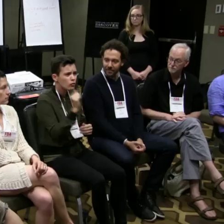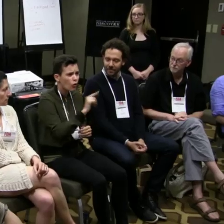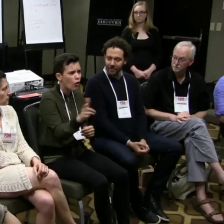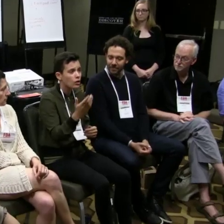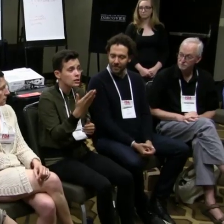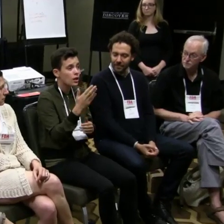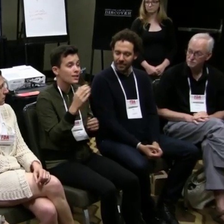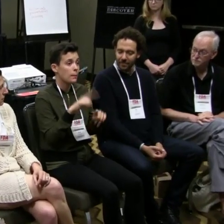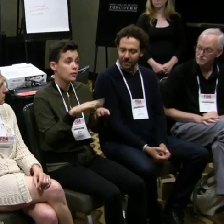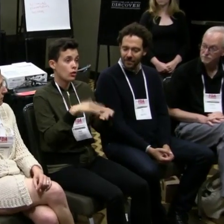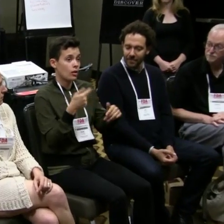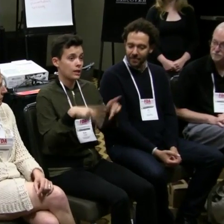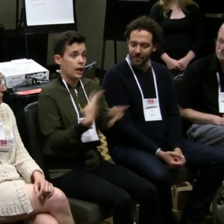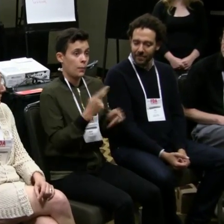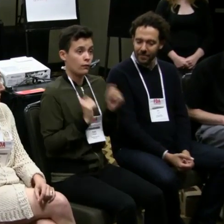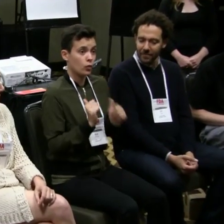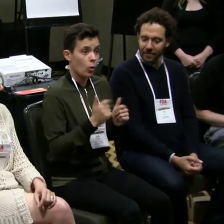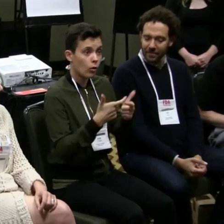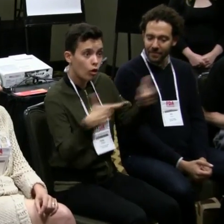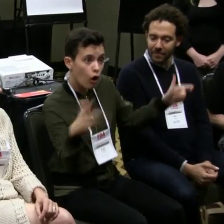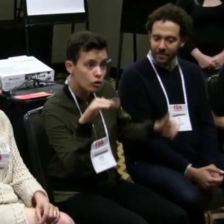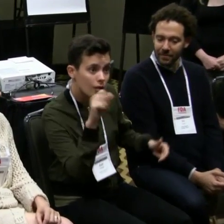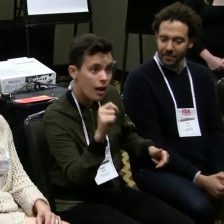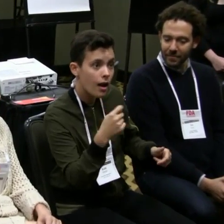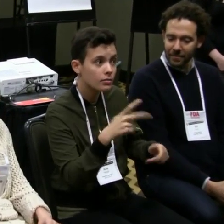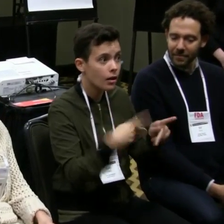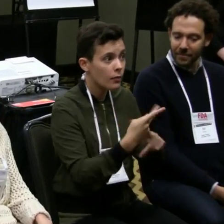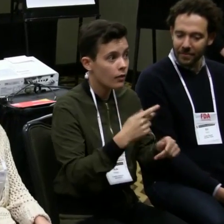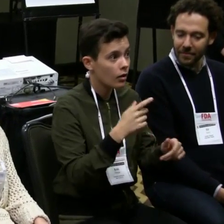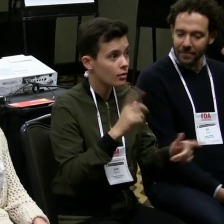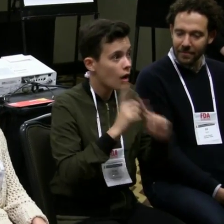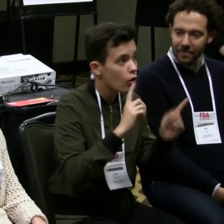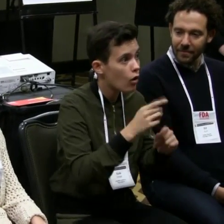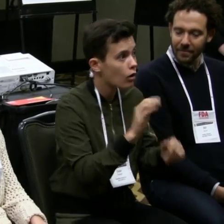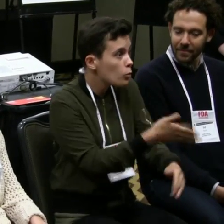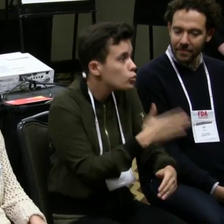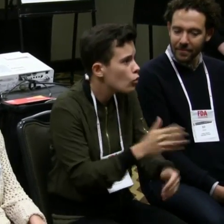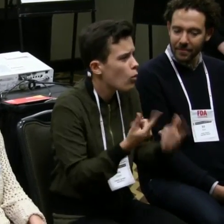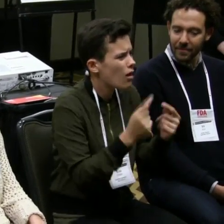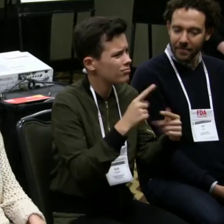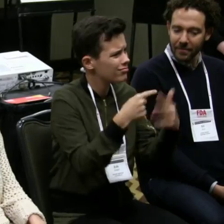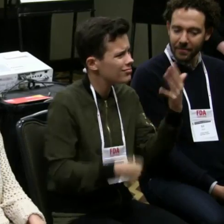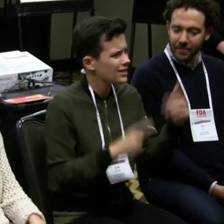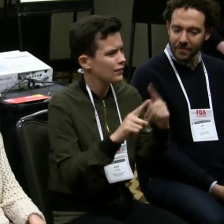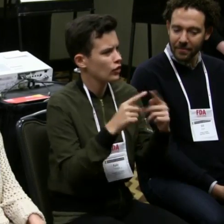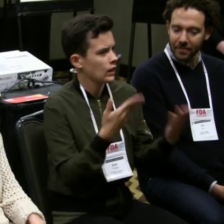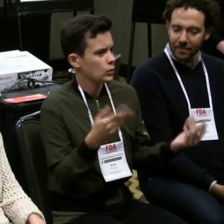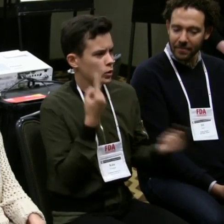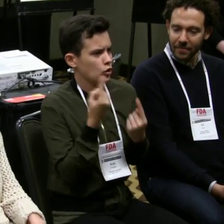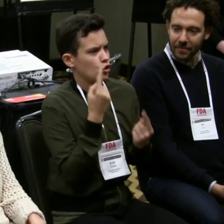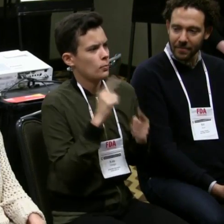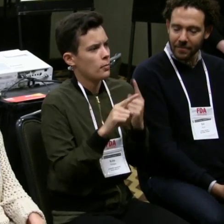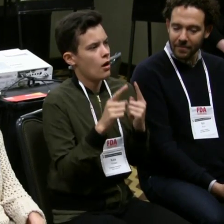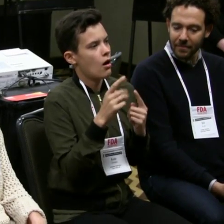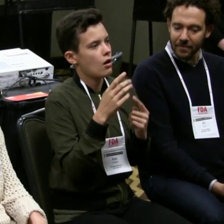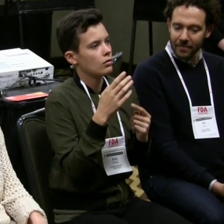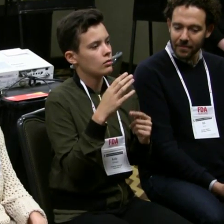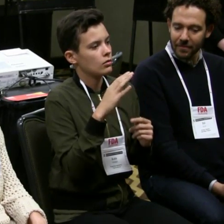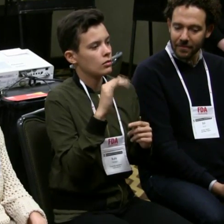in a number of different ways so people can experience all of them depending on what kind of show you have, whether it's a large cast, if it's dialogue based,